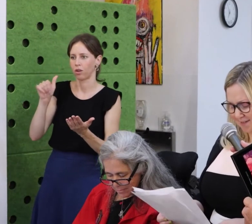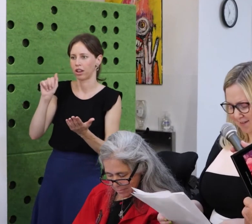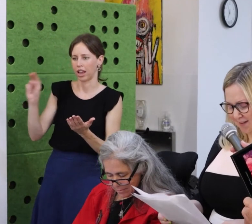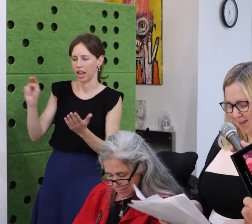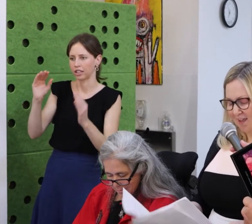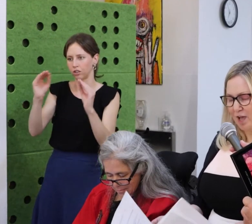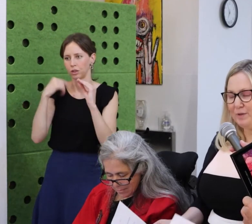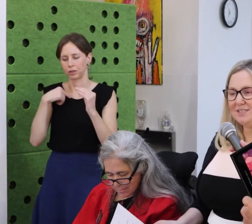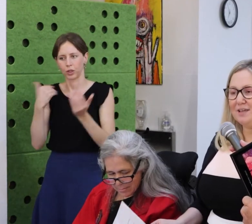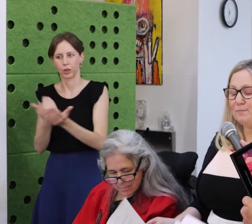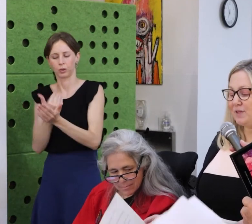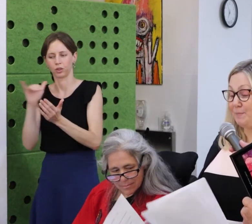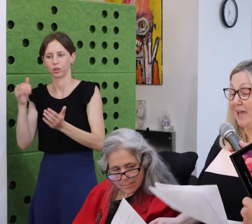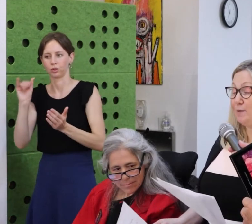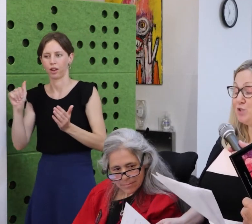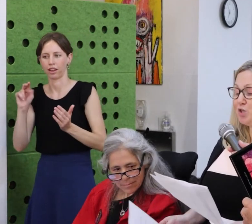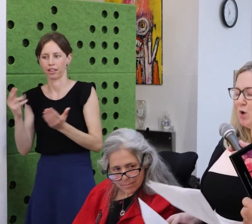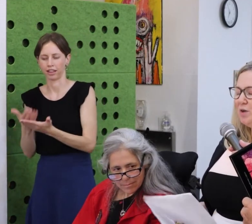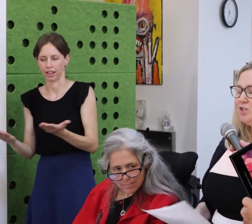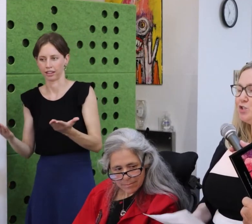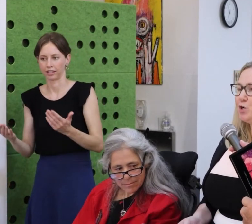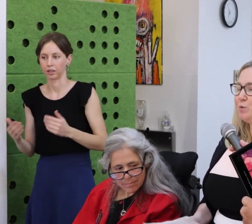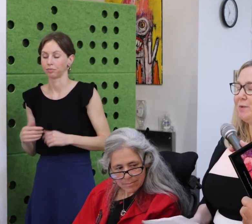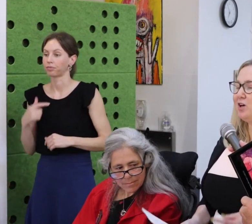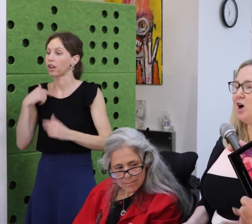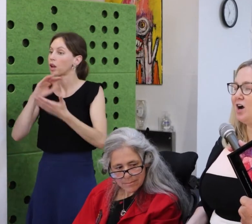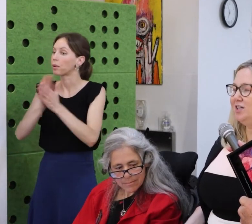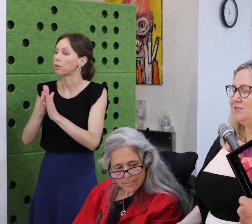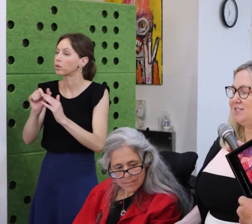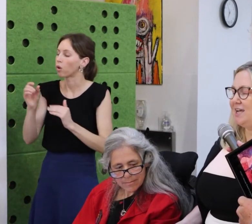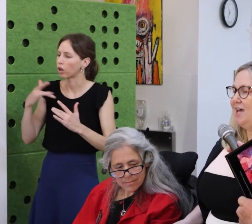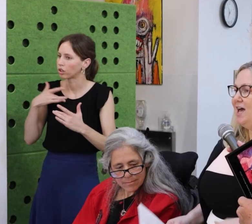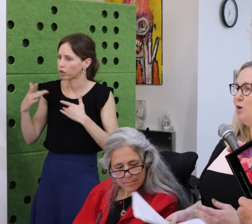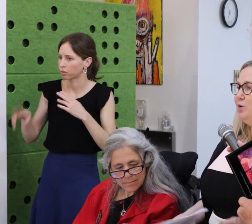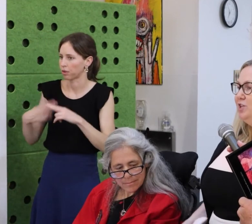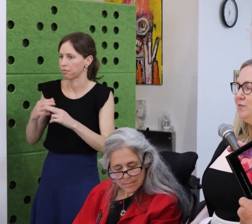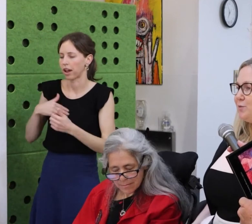Brain fog is a nice way of putting it.